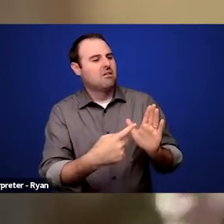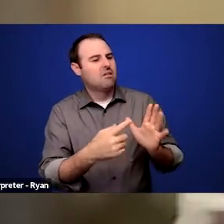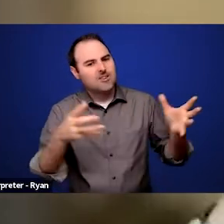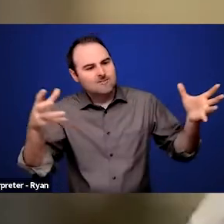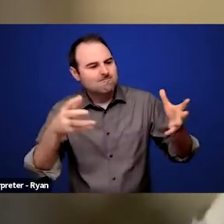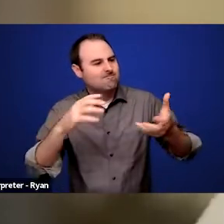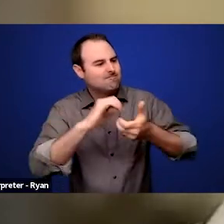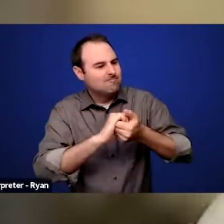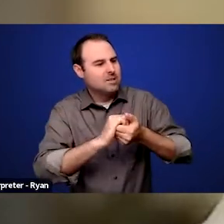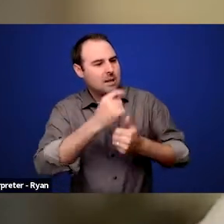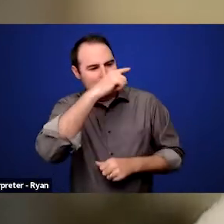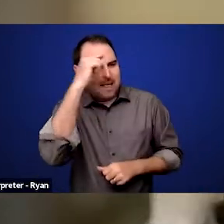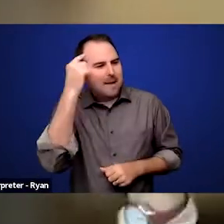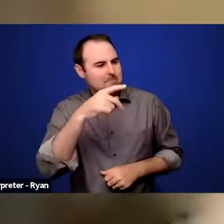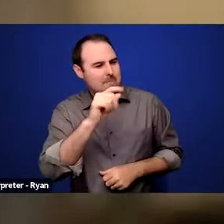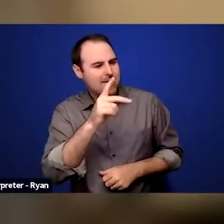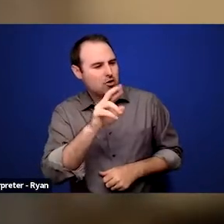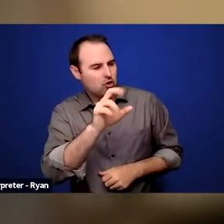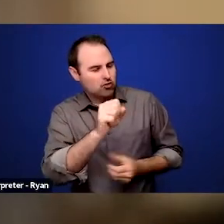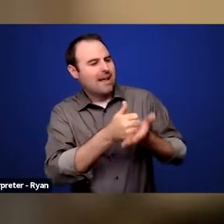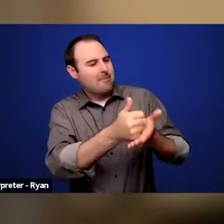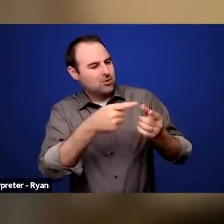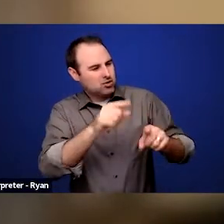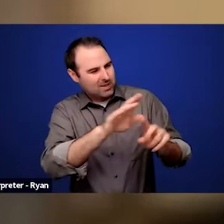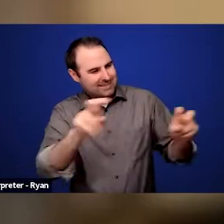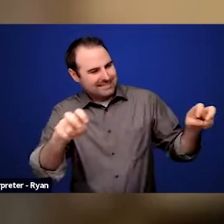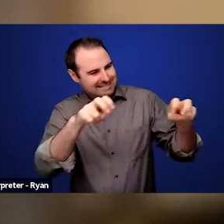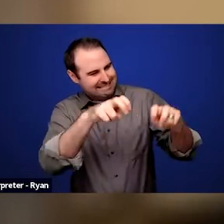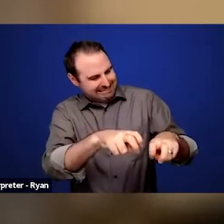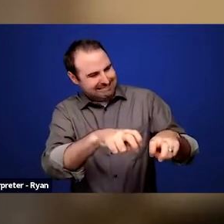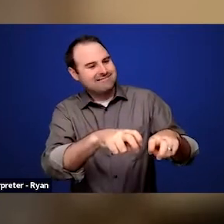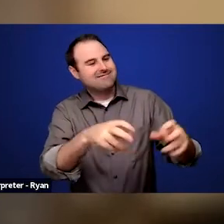But disability, as has been stated earlier in the session here,